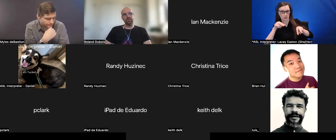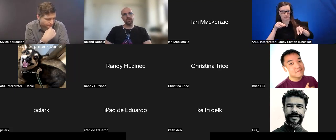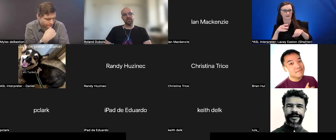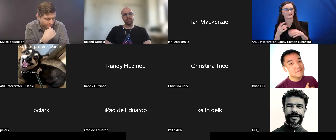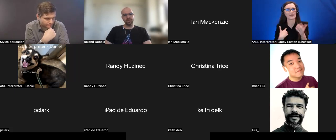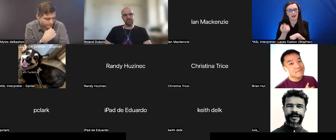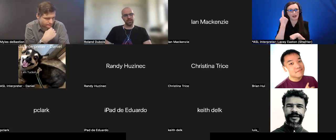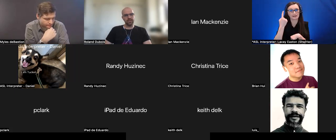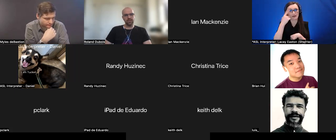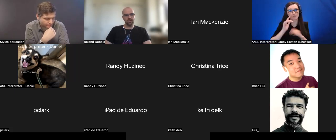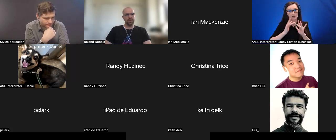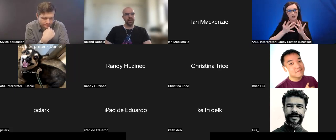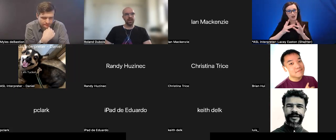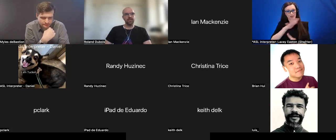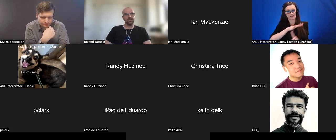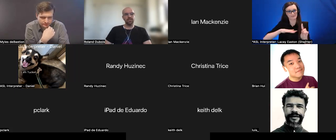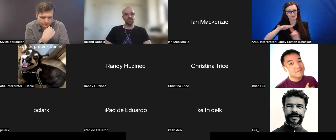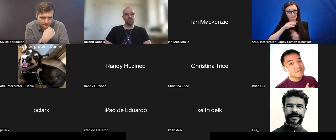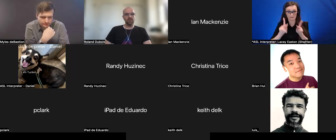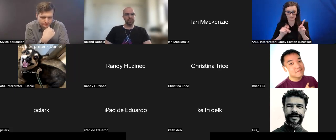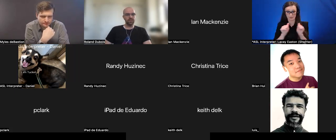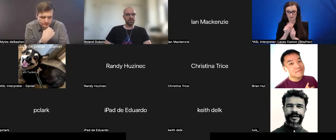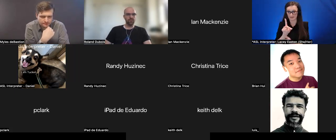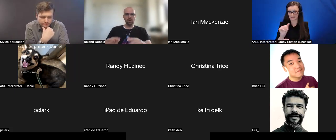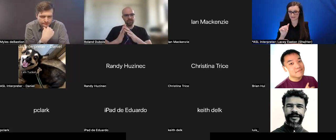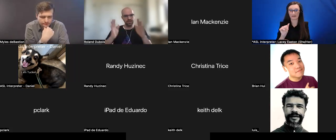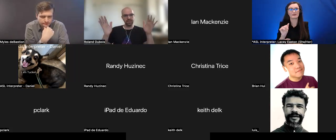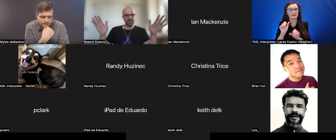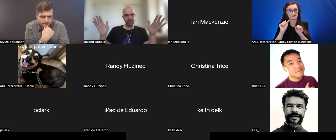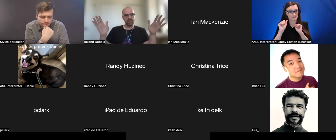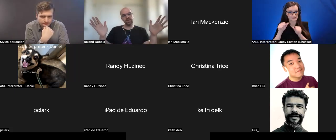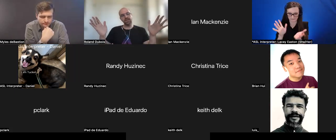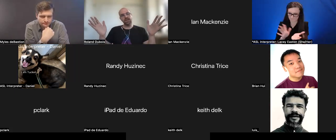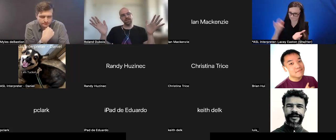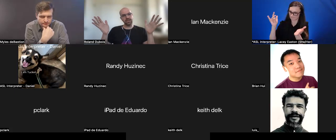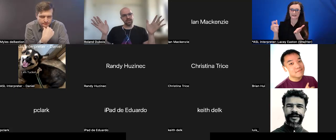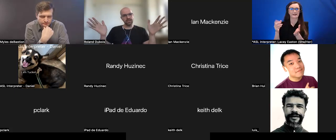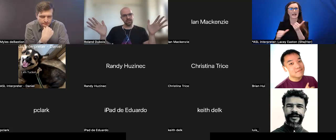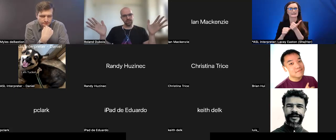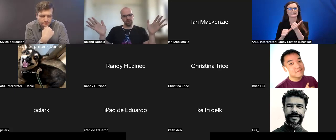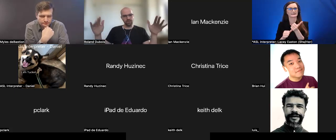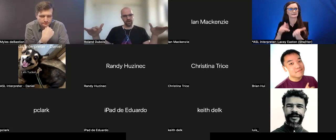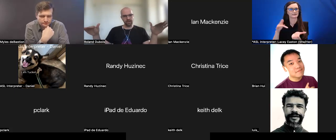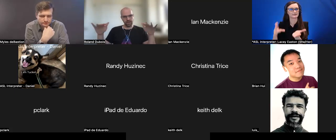with disabilities can use assistive technology to the fullest extent. And that is the unifying kind